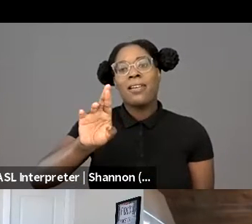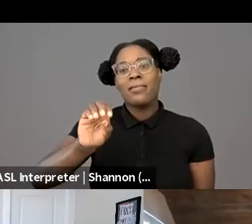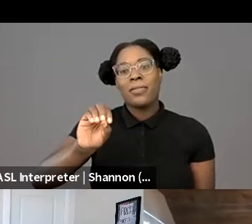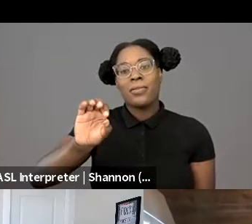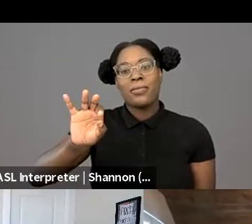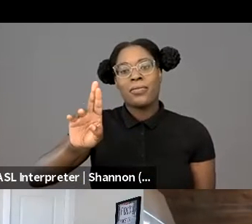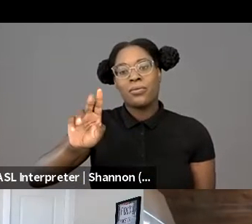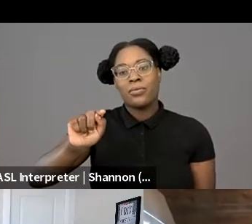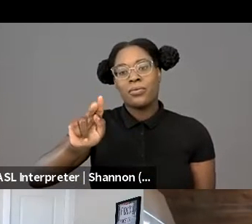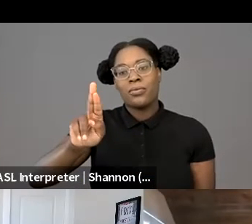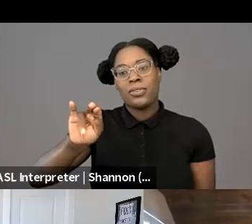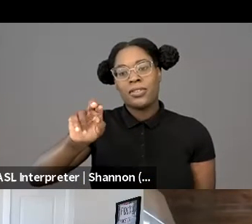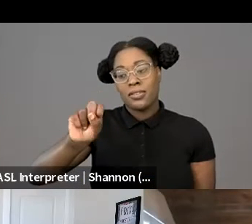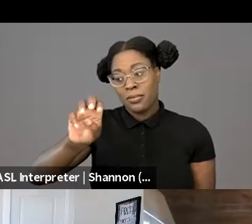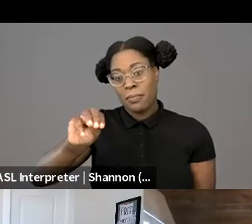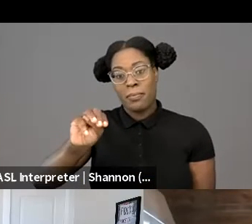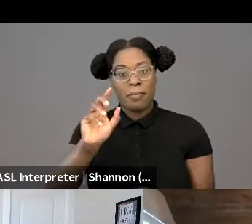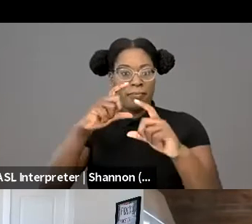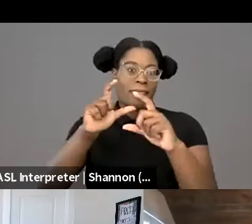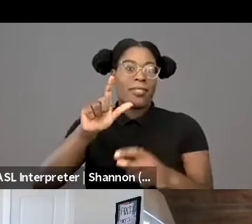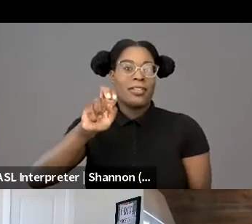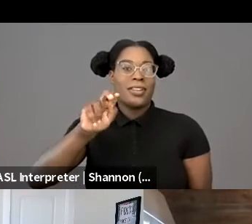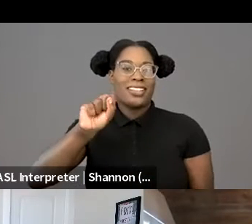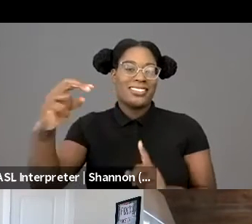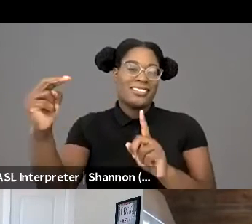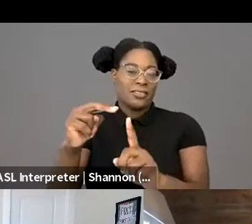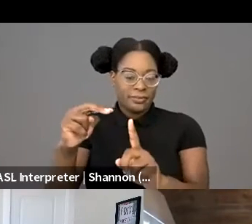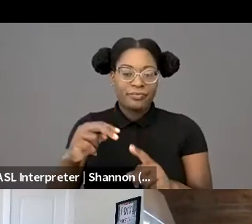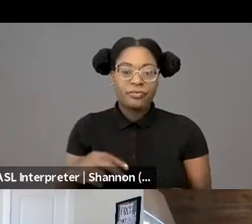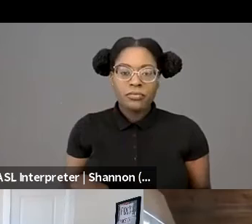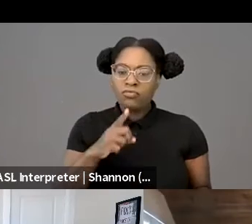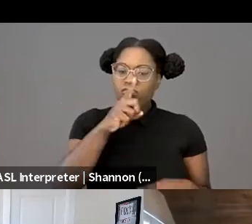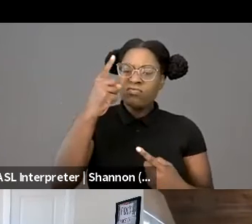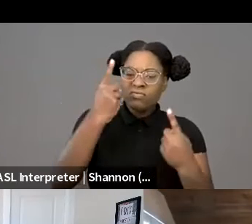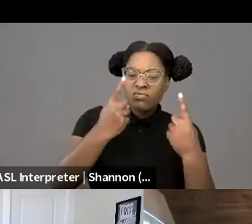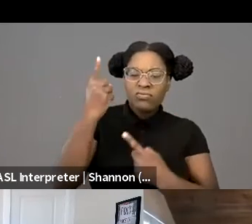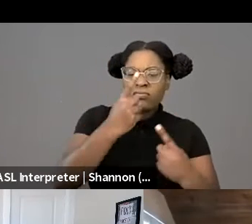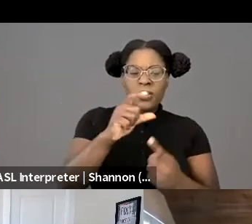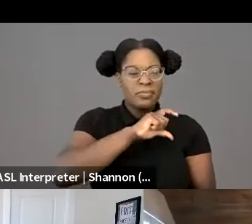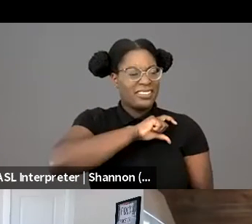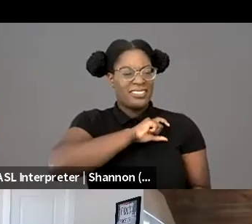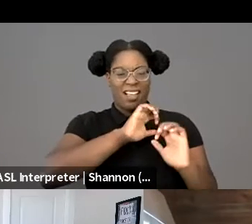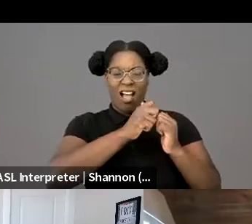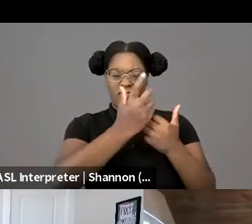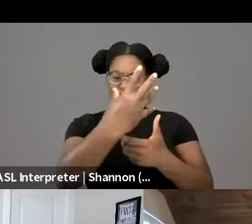with the ways in which policing regulates our lives and our speech.